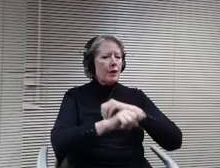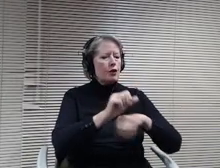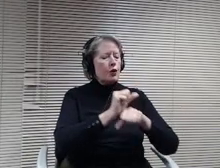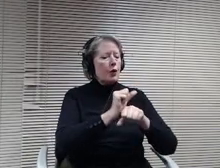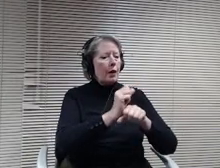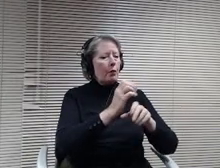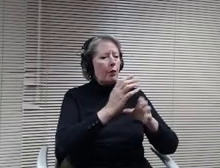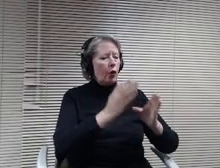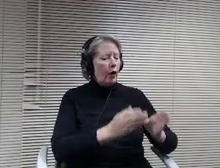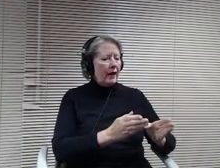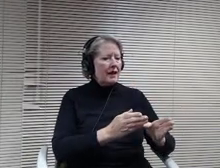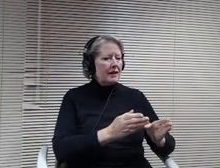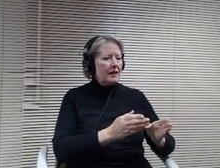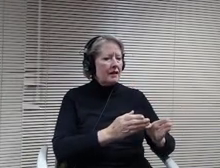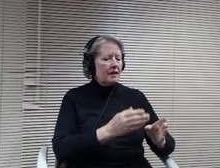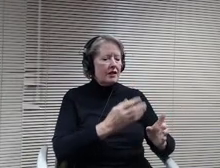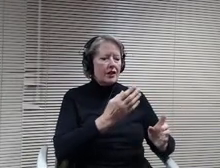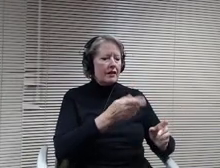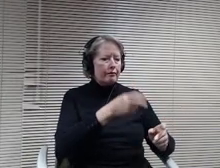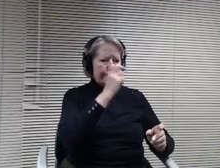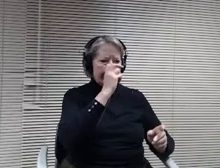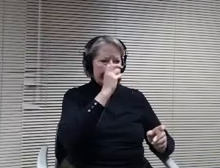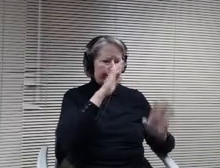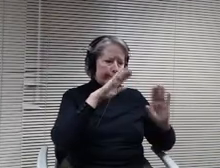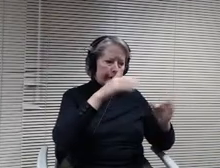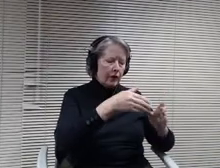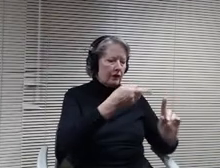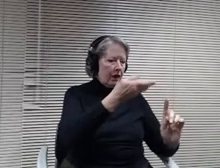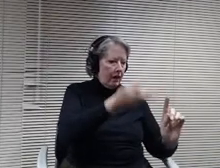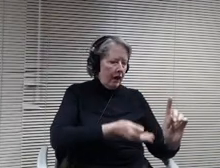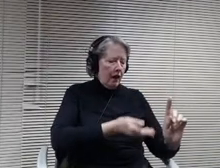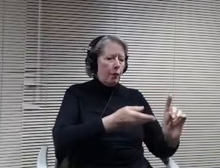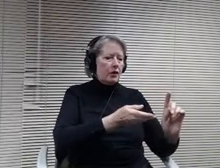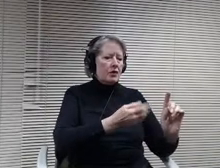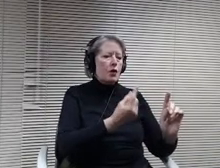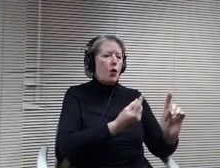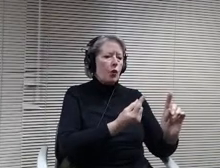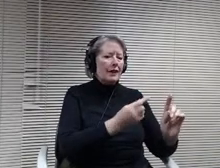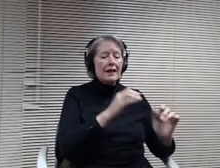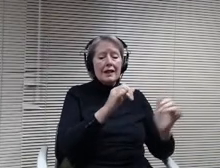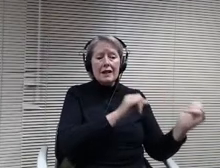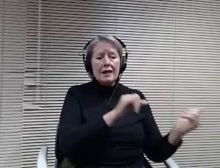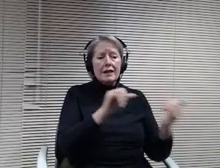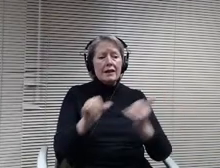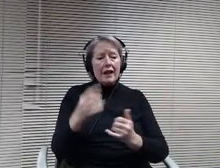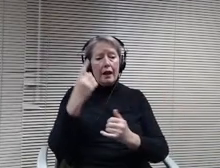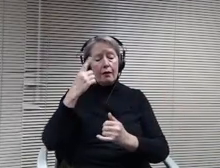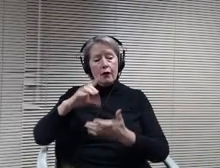And the same is true with. With students. We also are not able